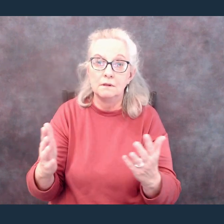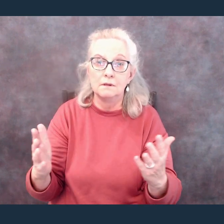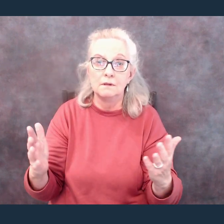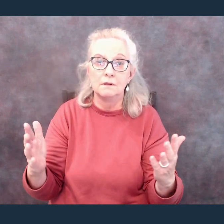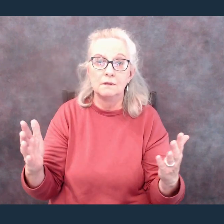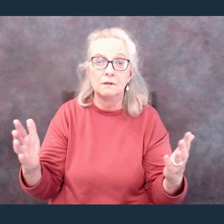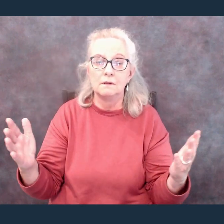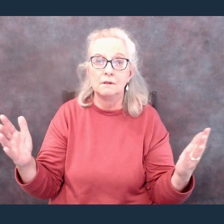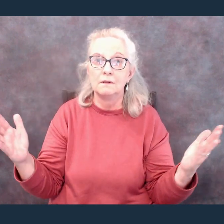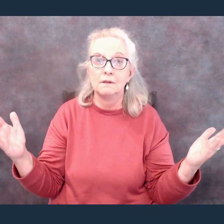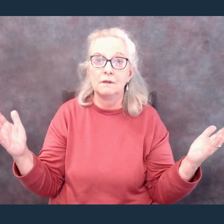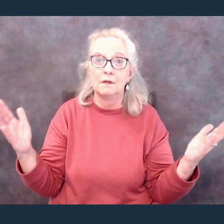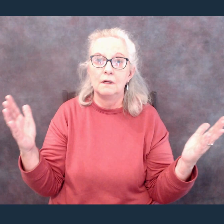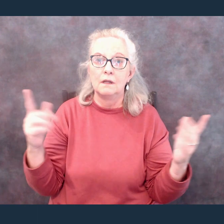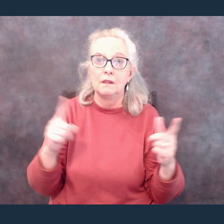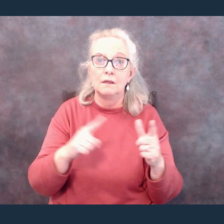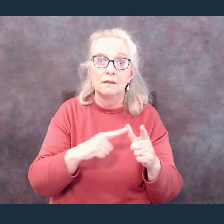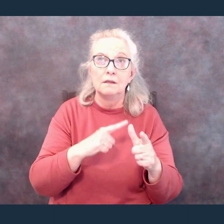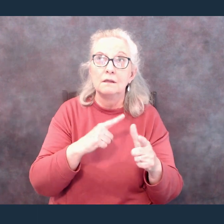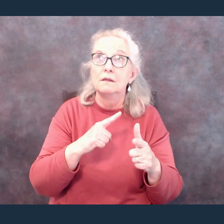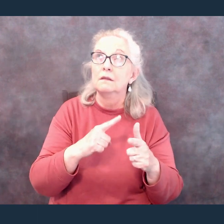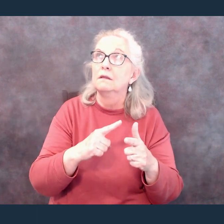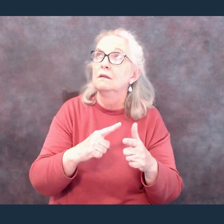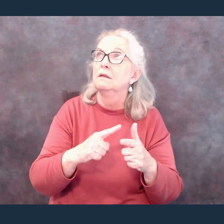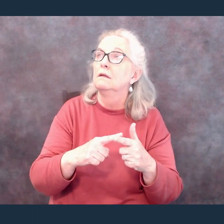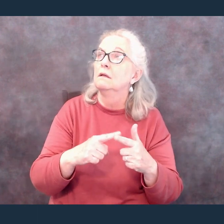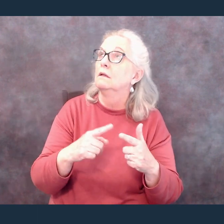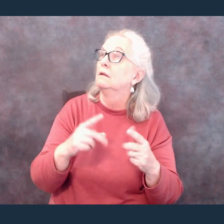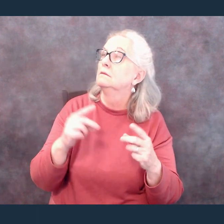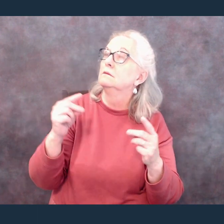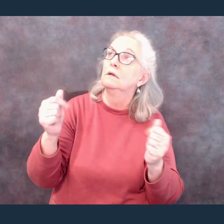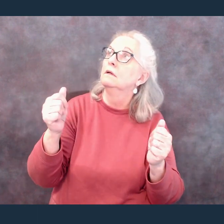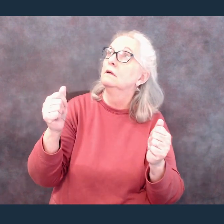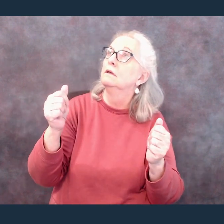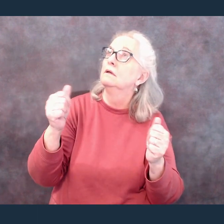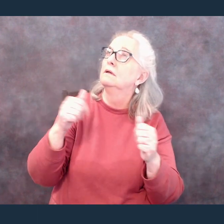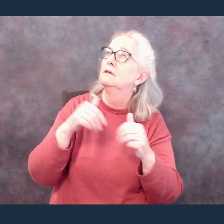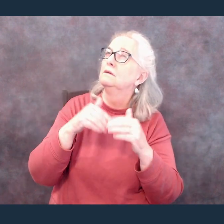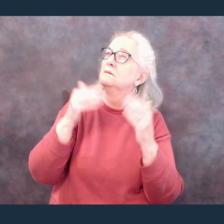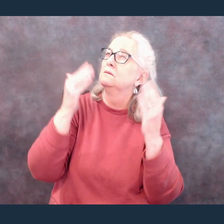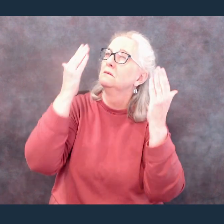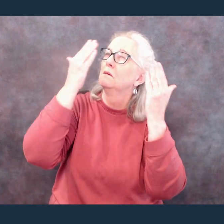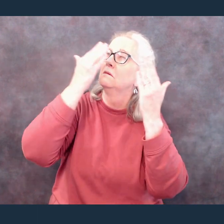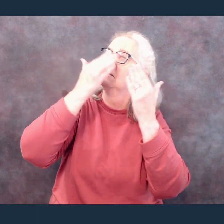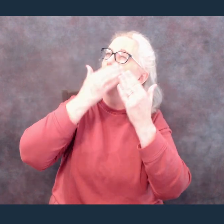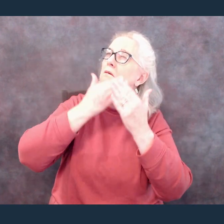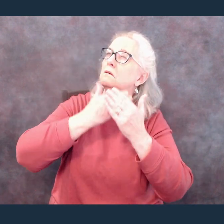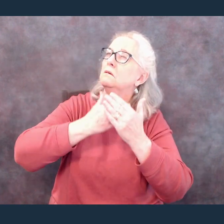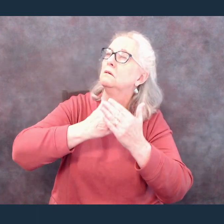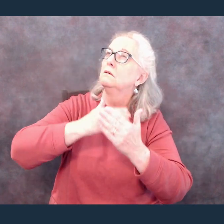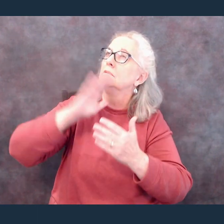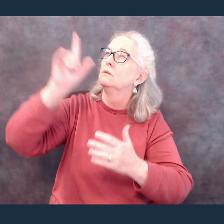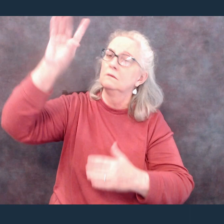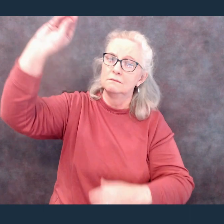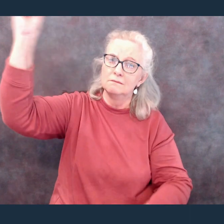Then through the darkness Your loving kindness